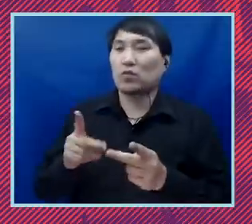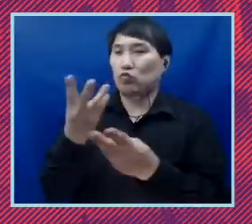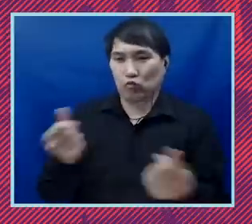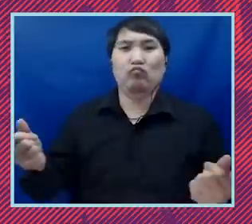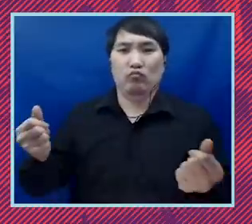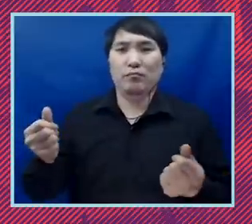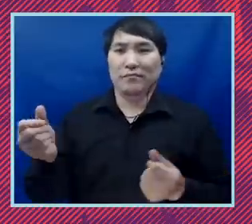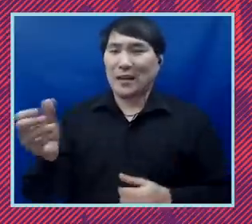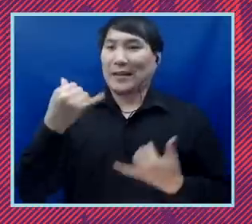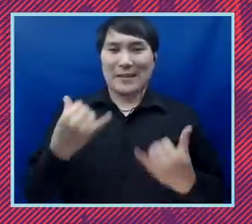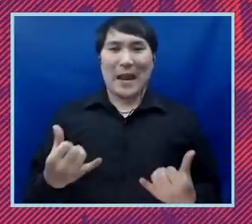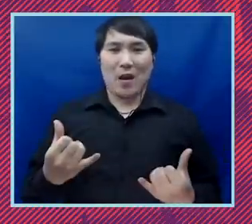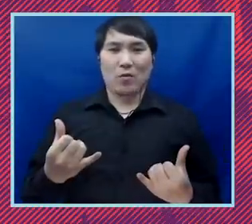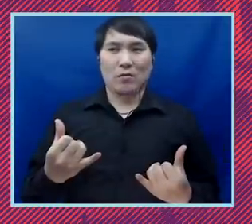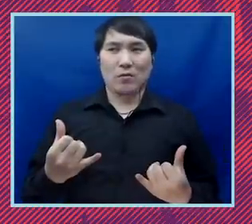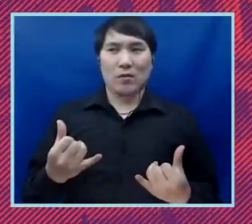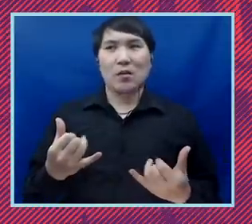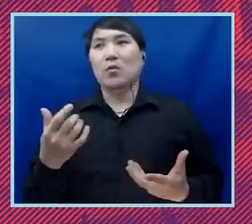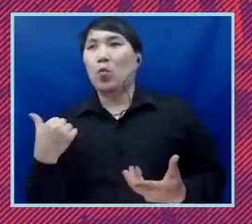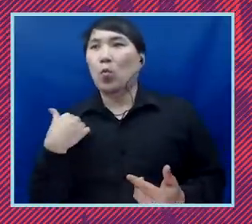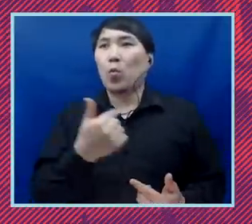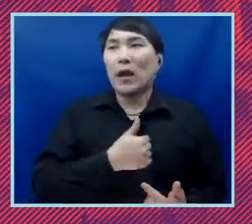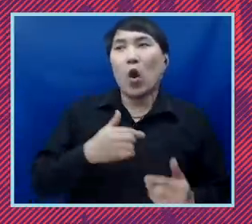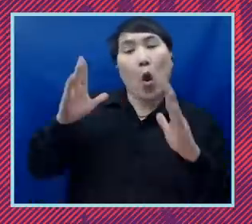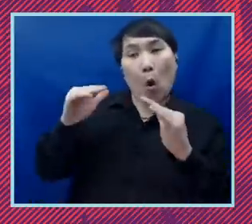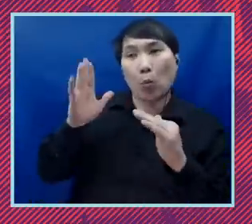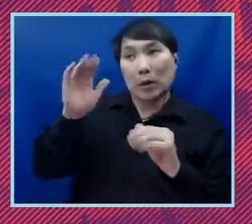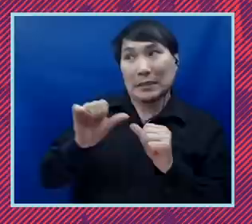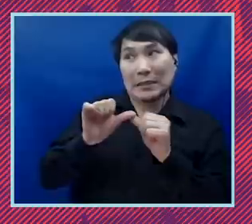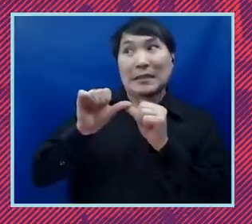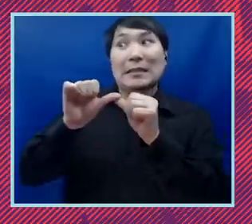what we have now is a bit of a trend line that hopefully will continue to be able to build on.